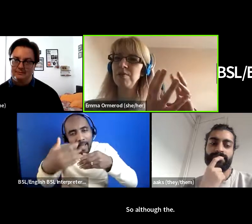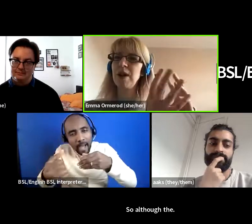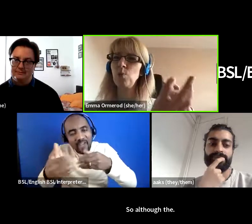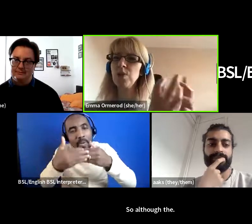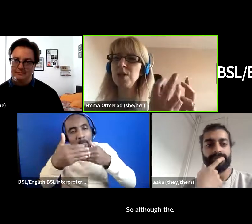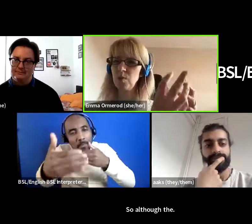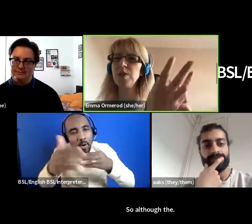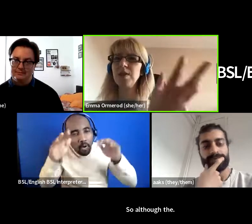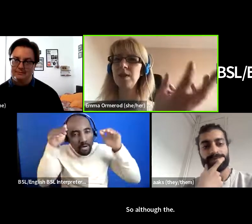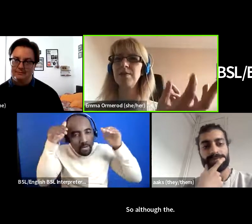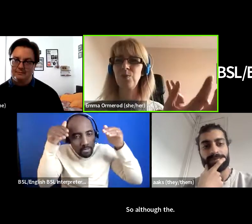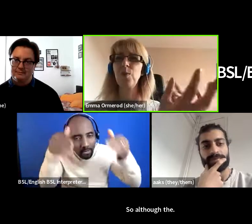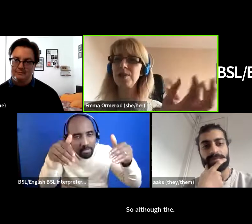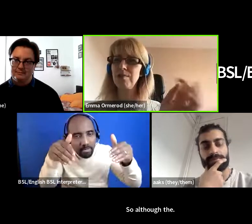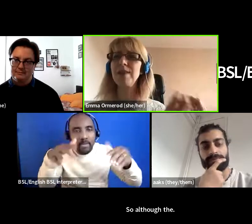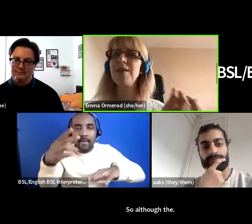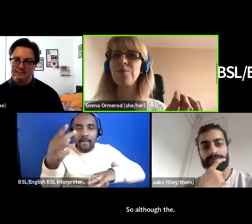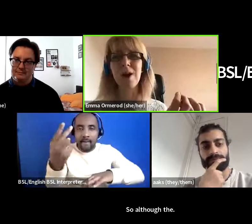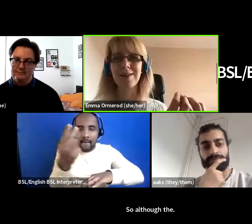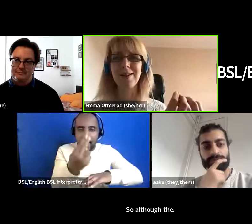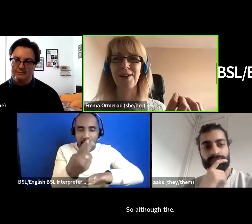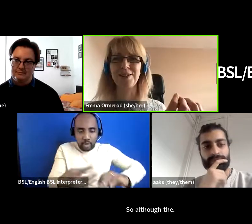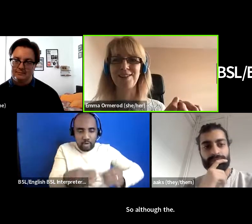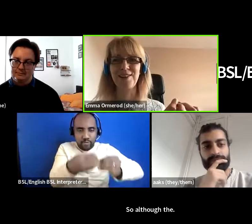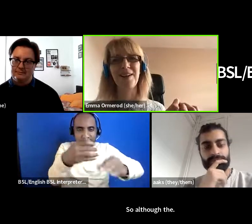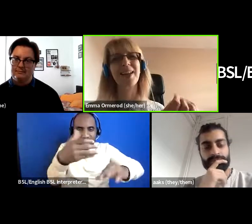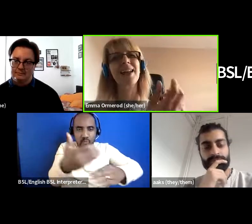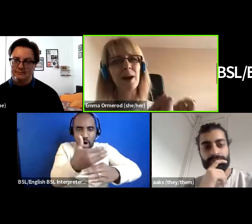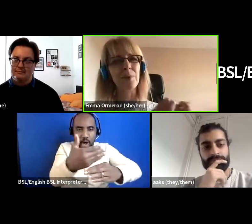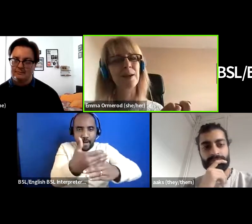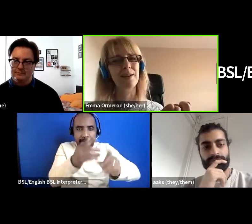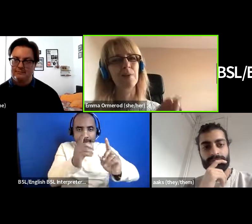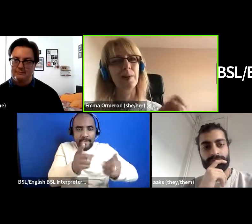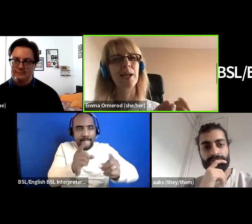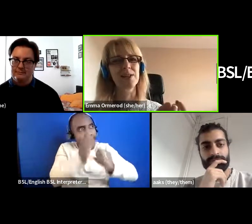around what's what's the what's the creative work going to look like and how we are we're going to